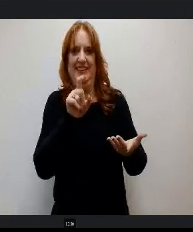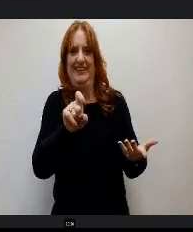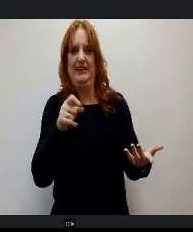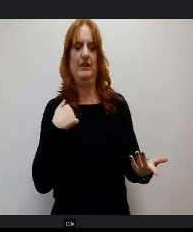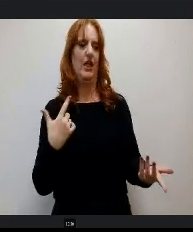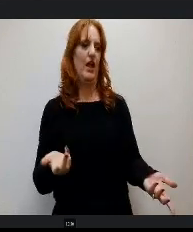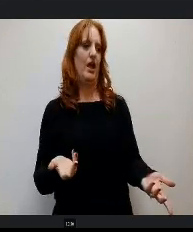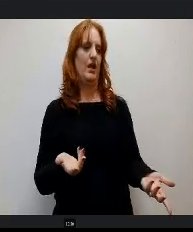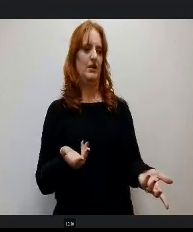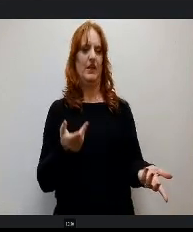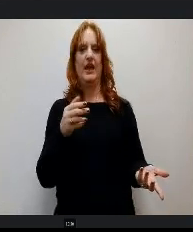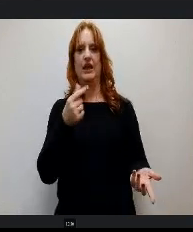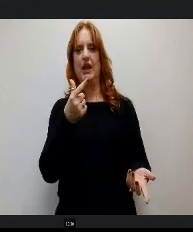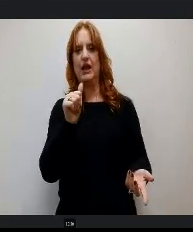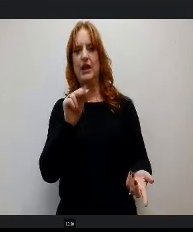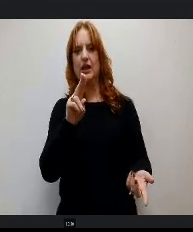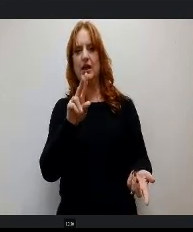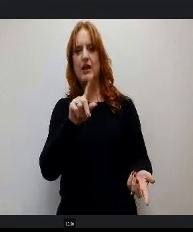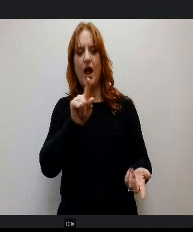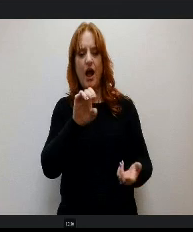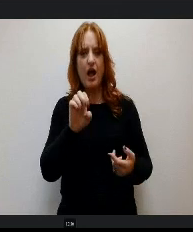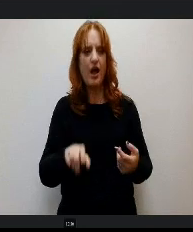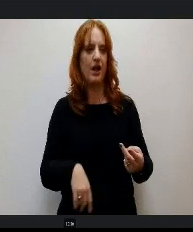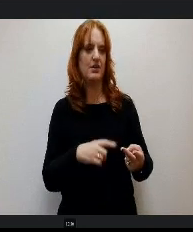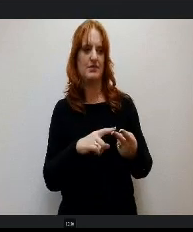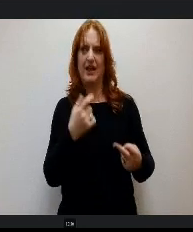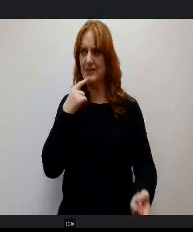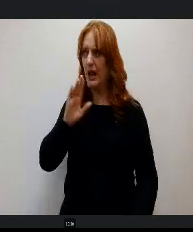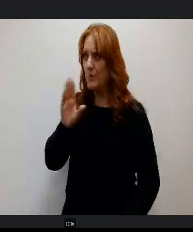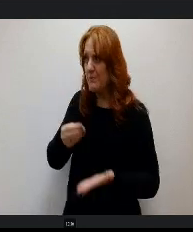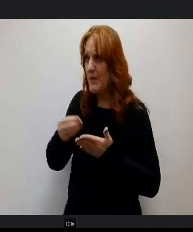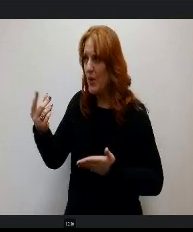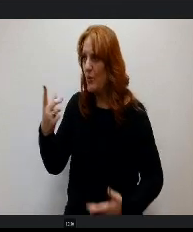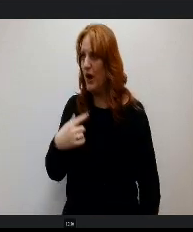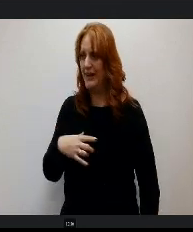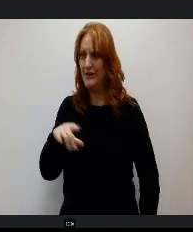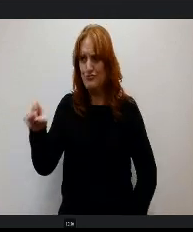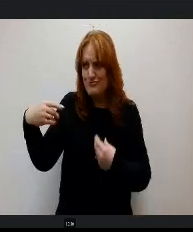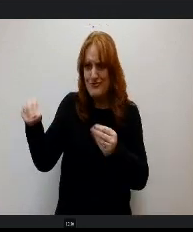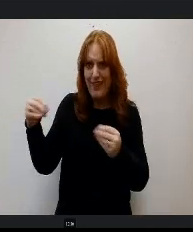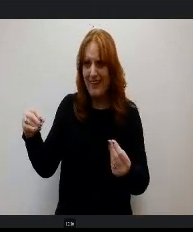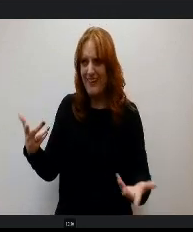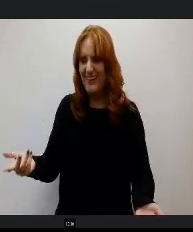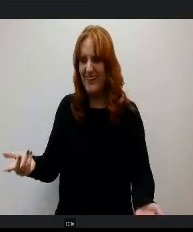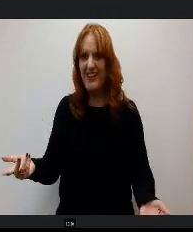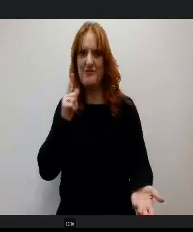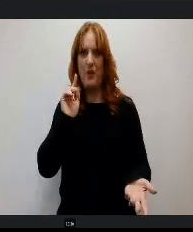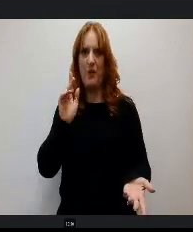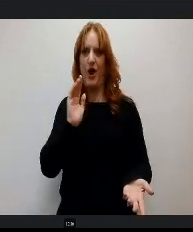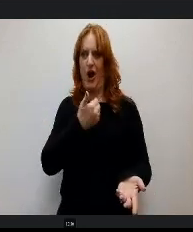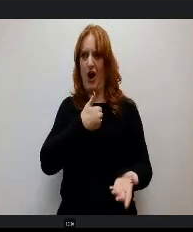gauze. I told him I would buy one and he should start selling them for our cars and this is